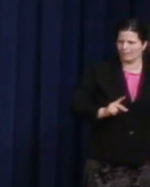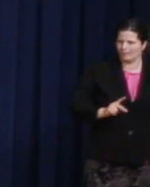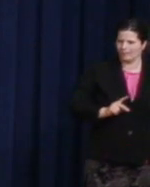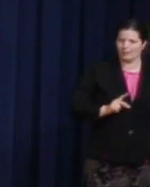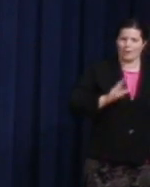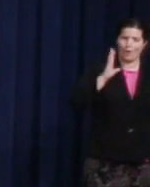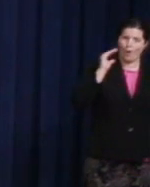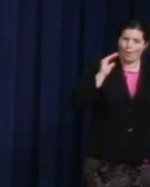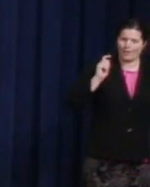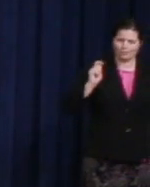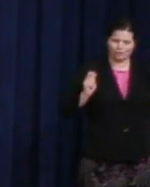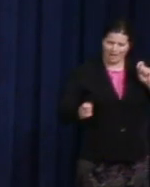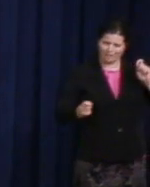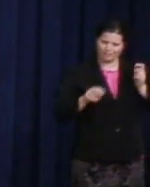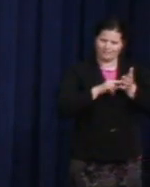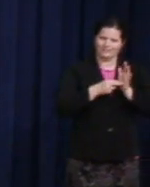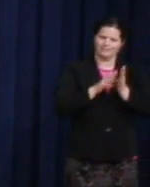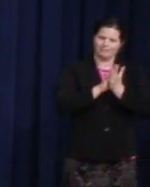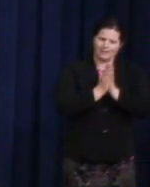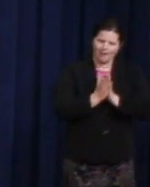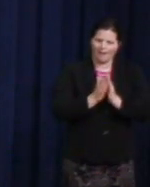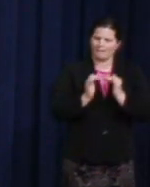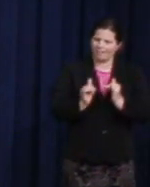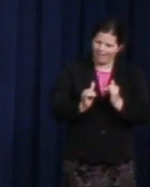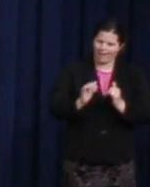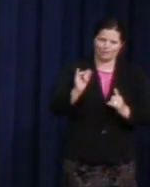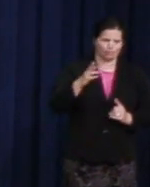John Lewis, more like Tammy Baldwin,